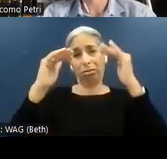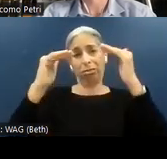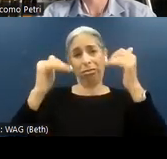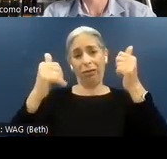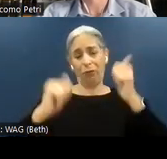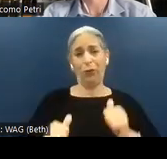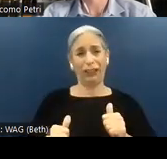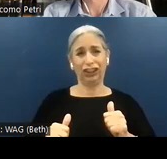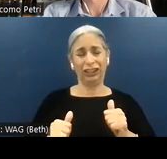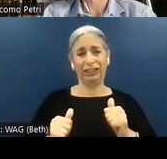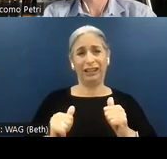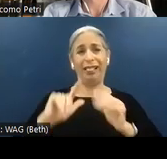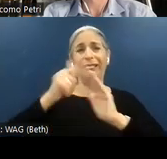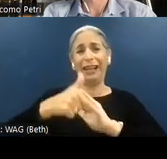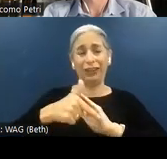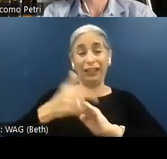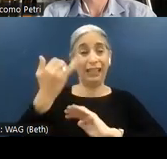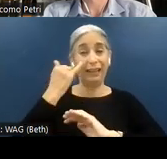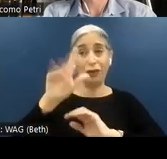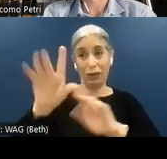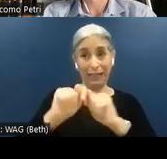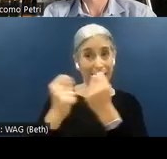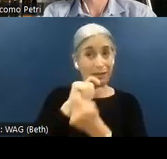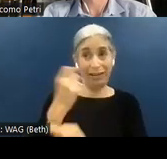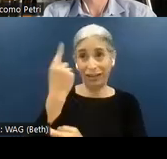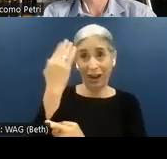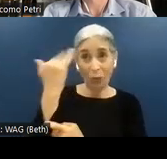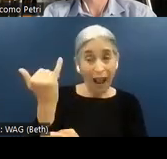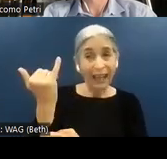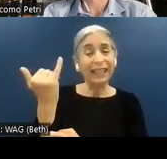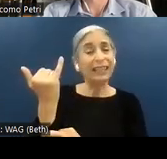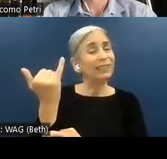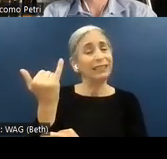if the team doesn't understand why something has been reported as an error, most likely